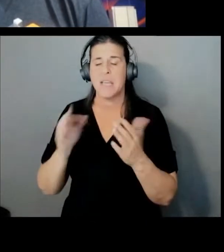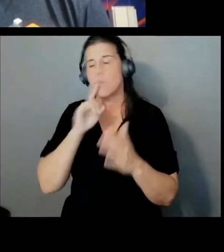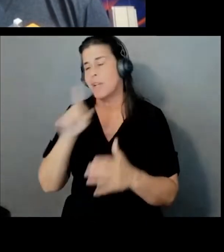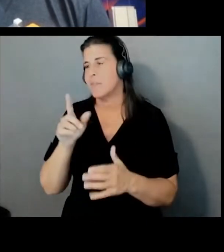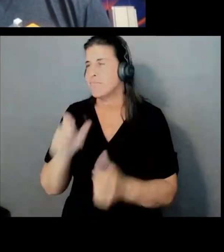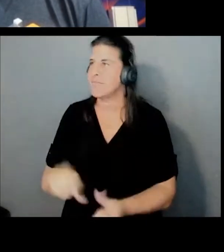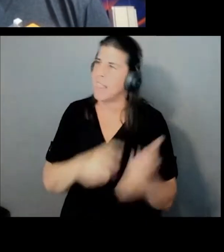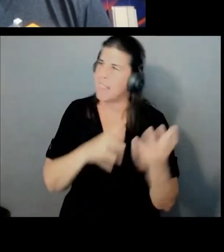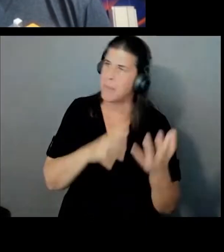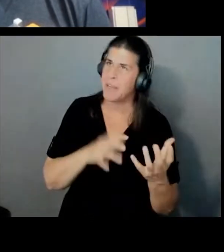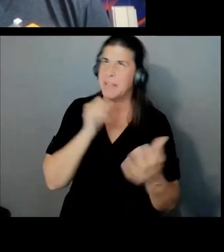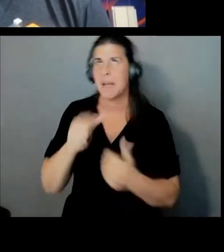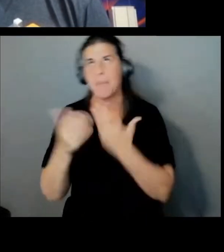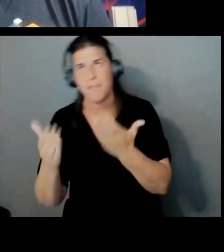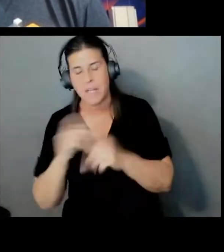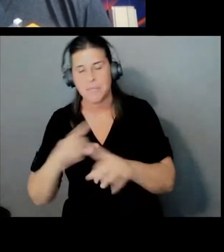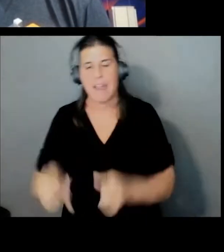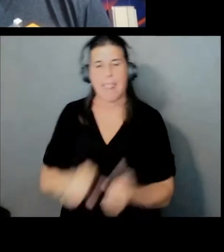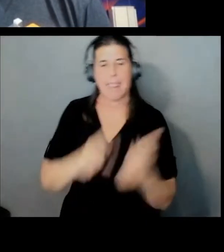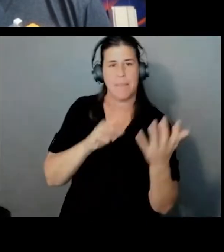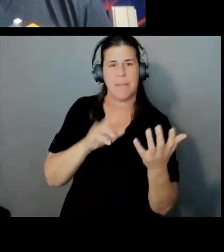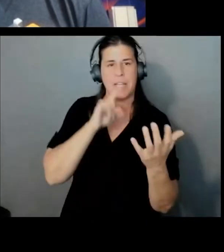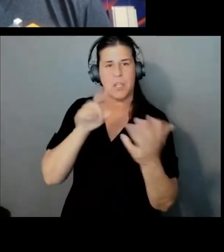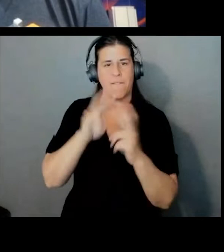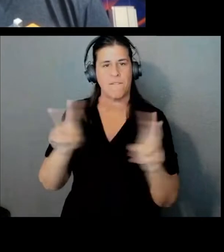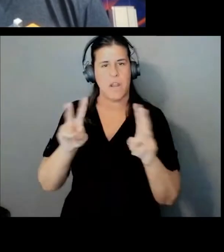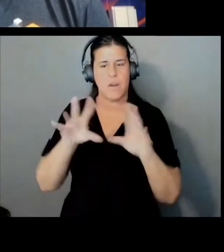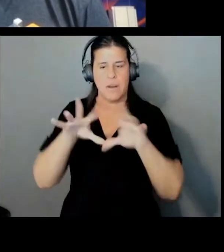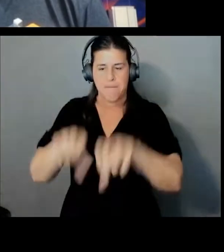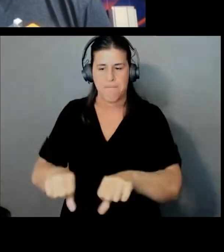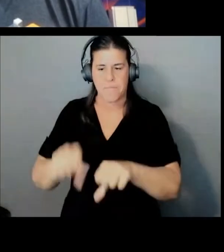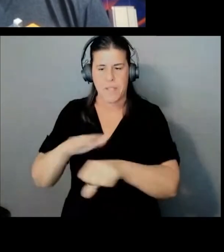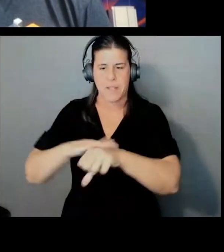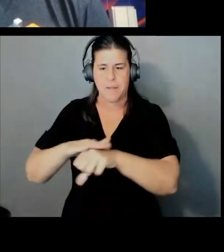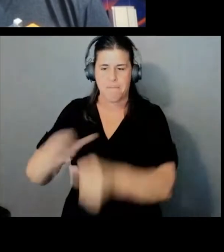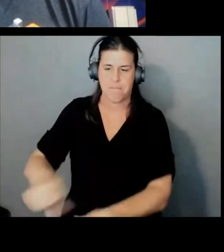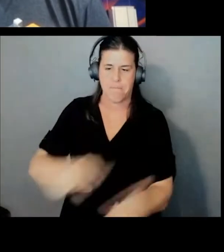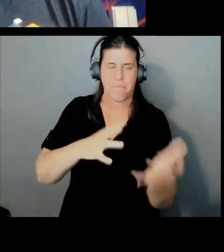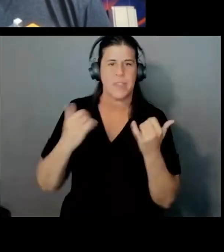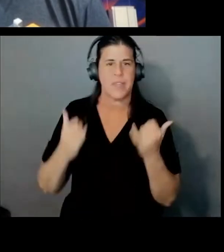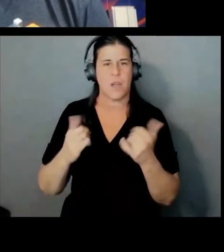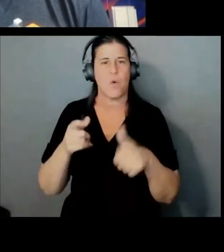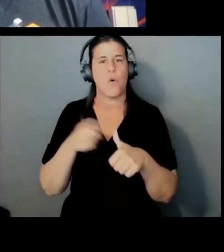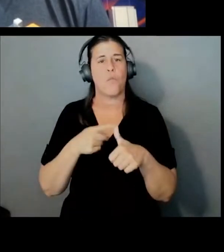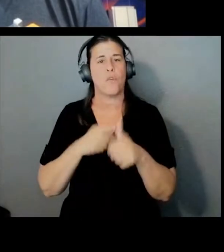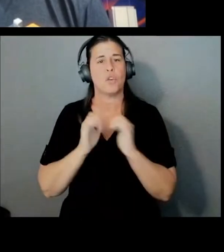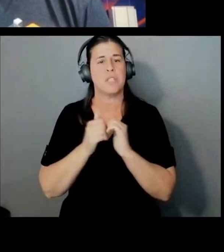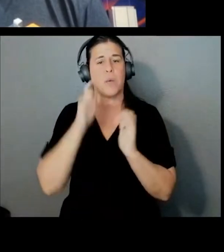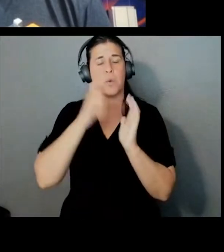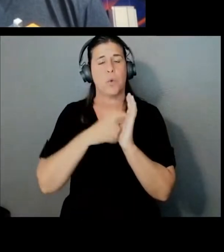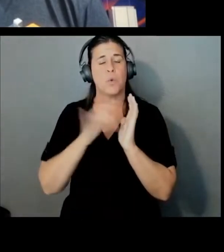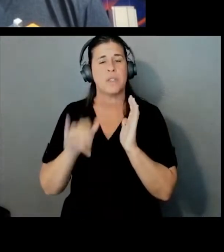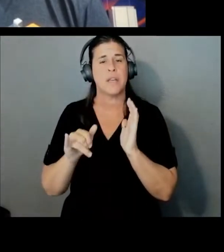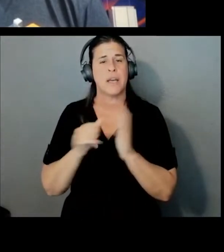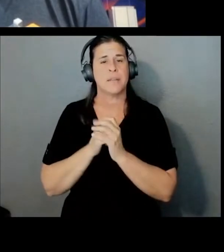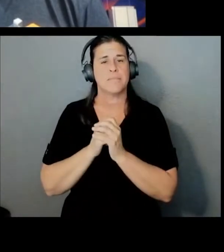eliminates a really significant attack surface. The first way we saw that was in consumer messaging products